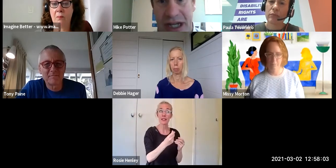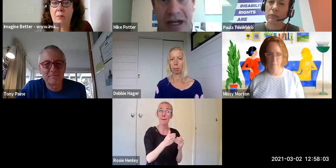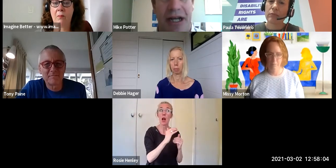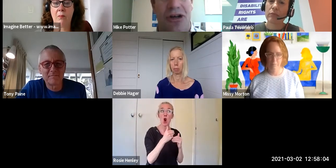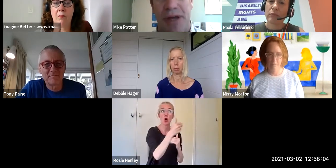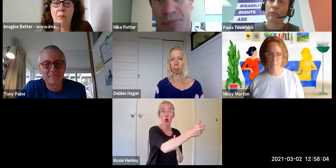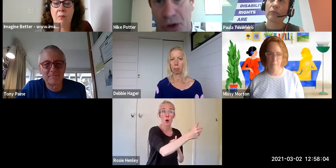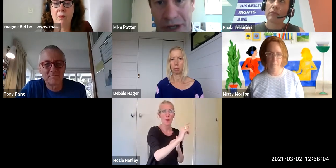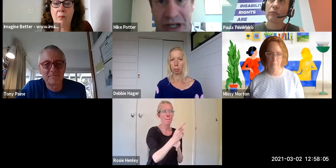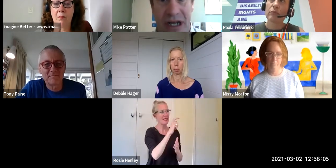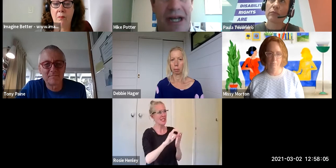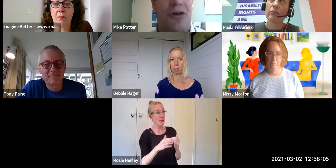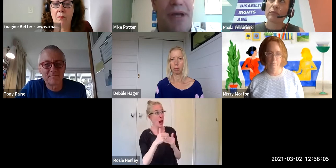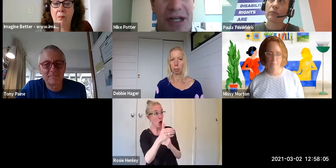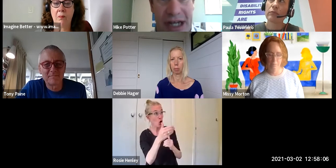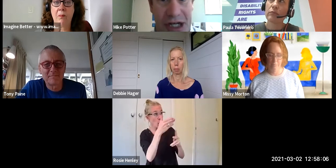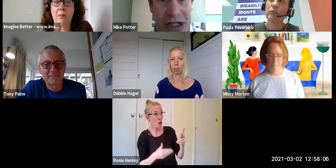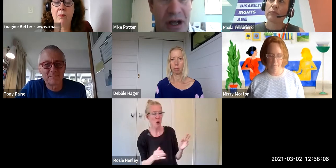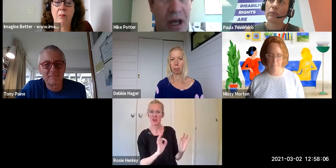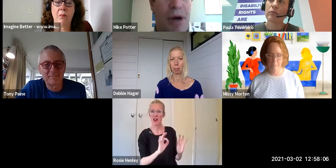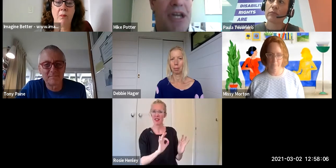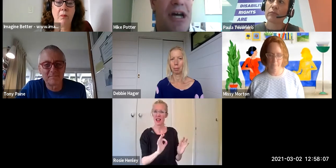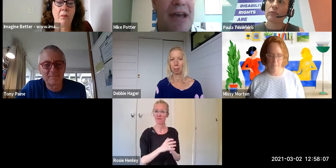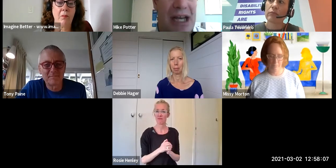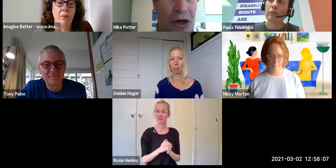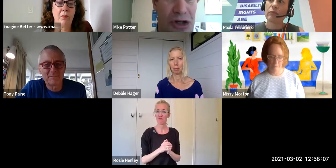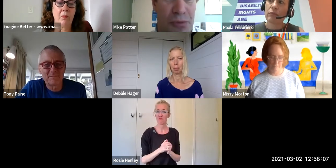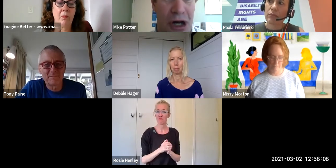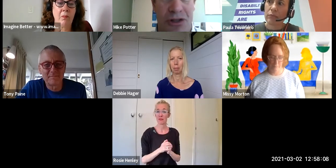And it could be in housing, it could be in employment, it could be in education but we don't have any long-term goals.